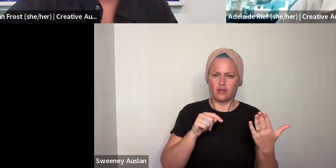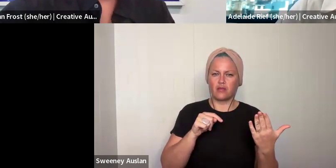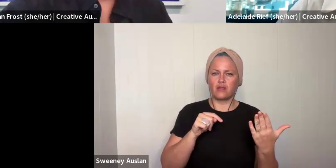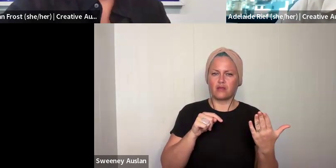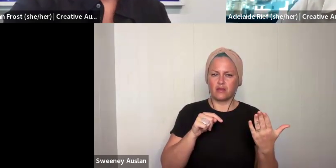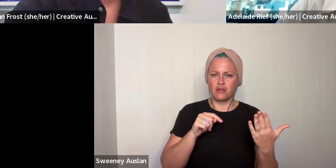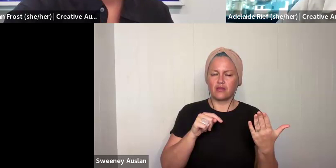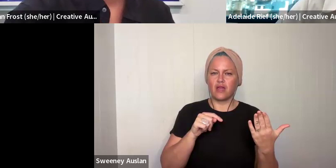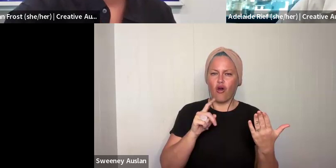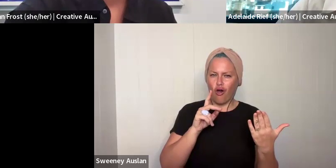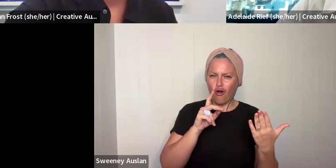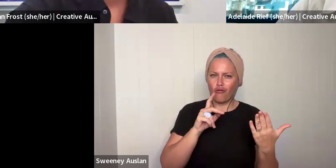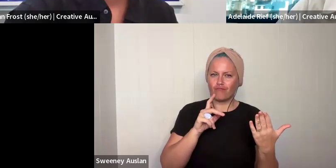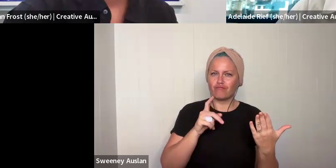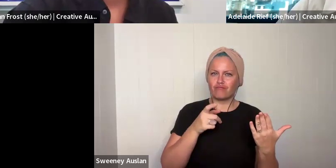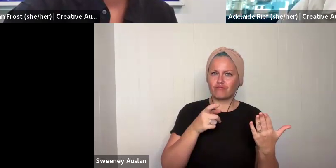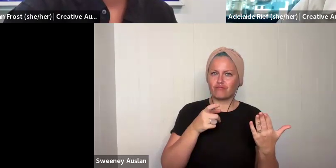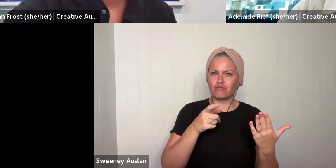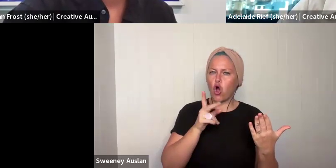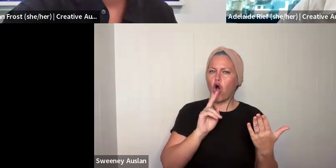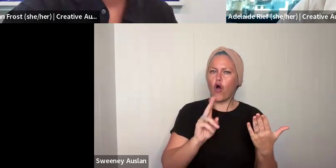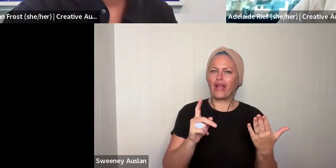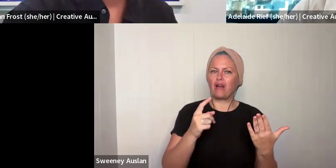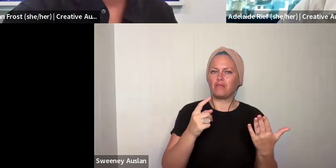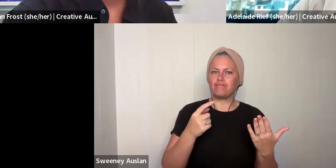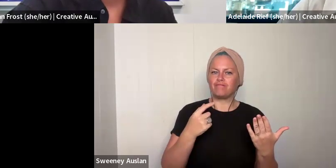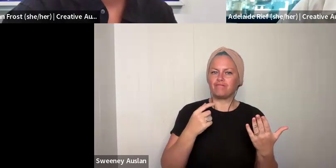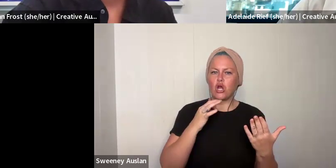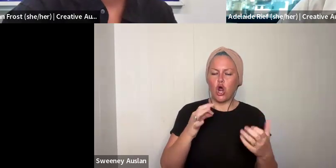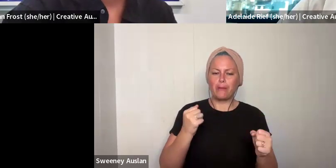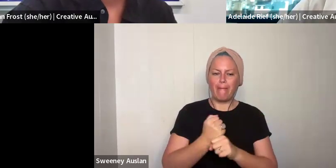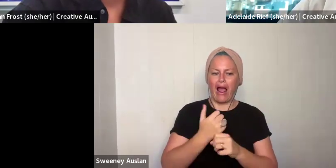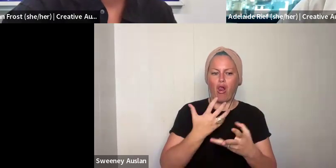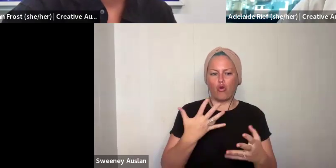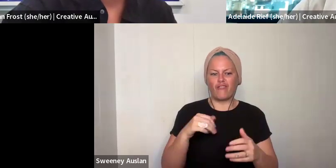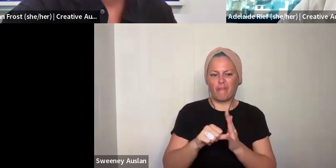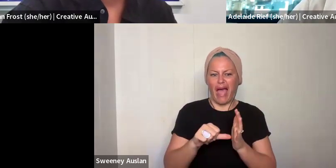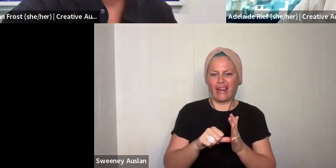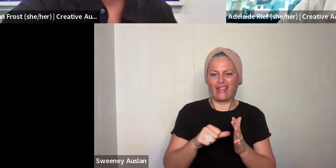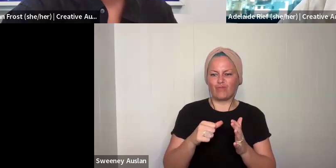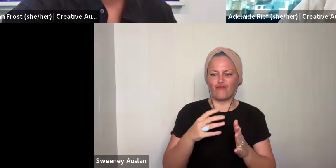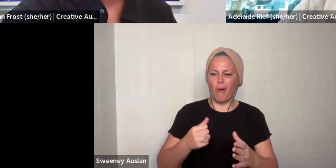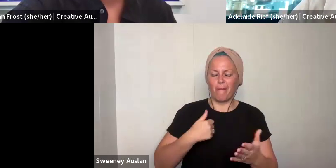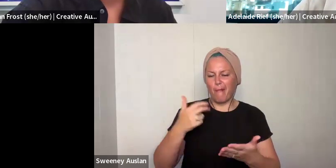and you have often not made lots of money from your practice. If any money at all.